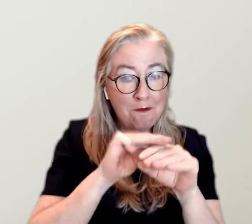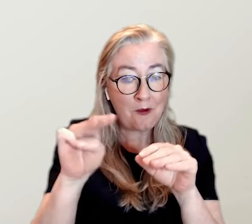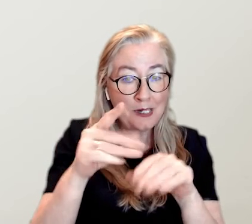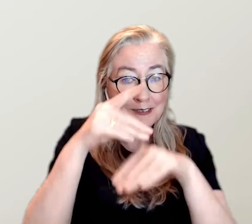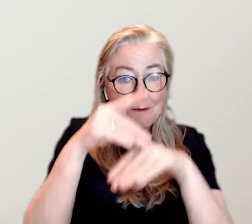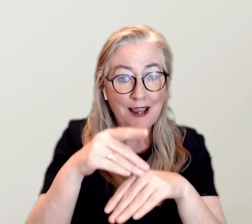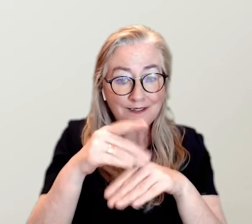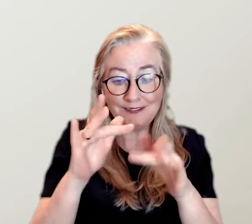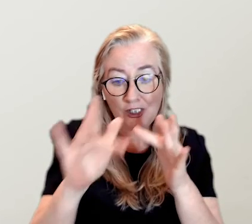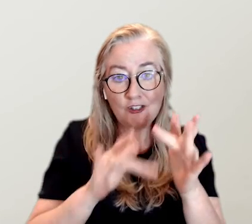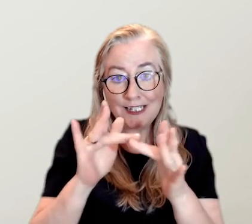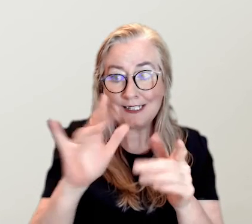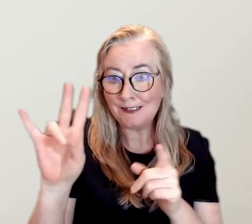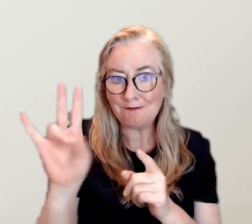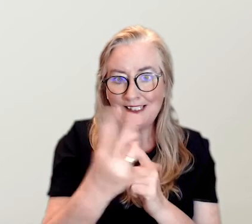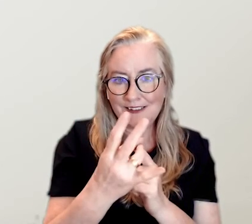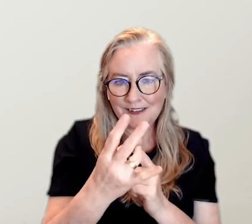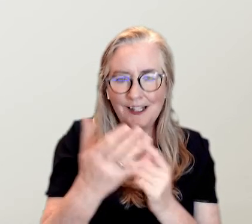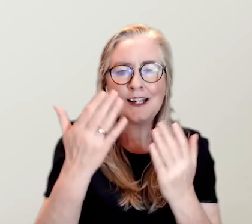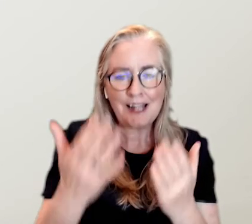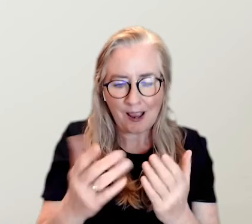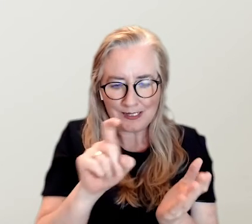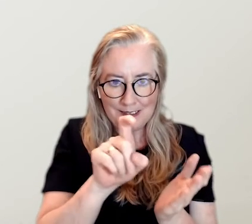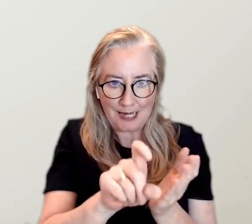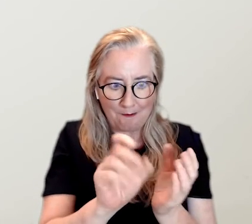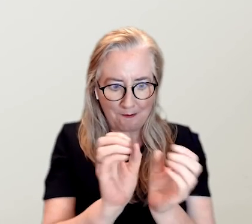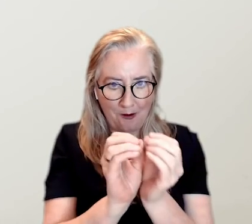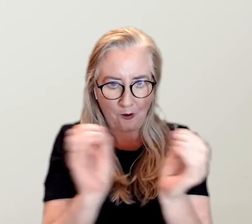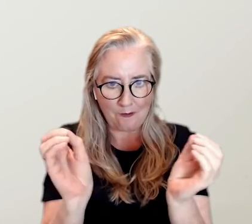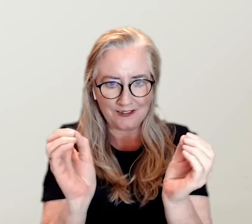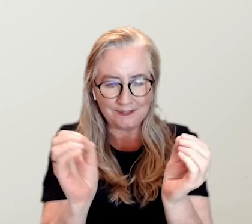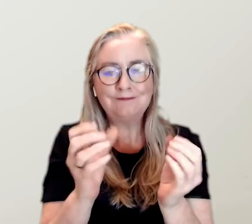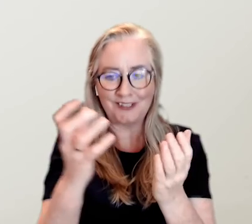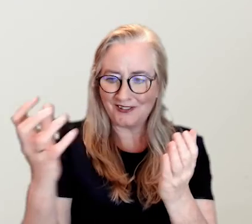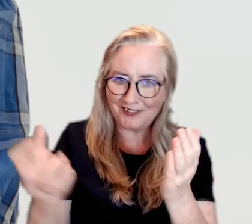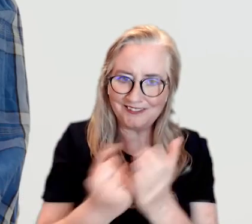but may take a little longer, depending on your internet speed. Now tap 'open'.